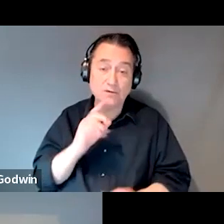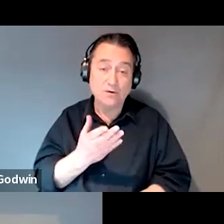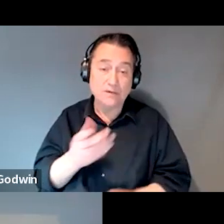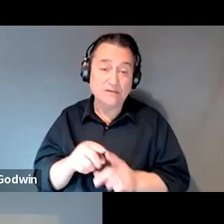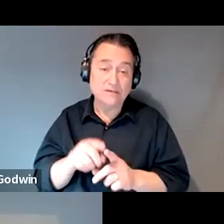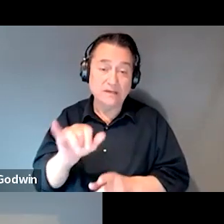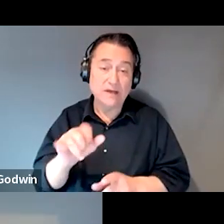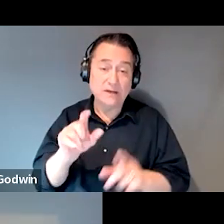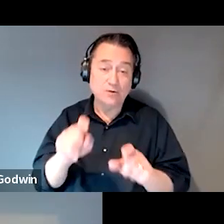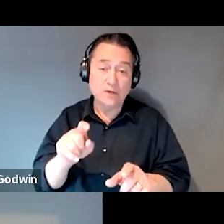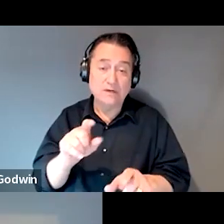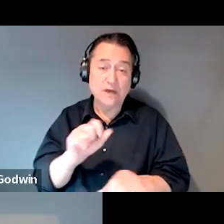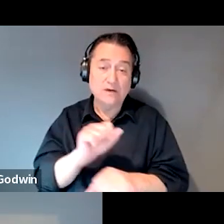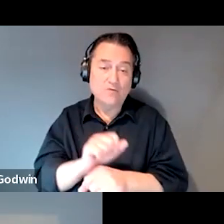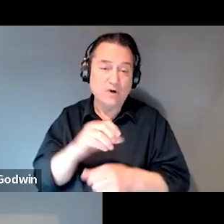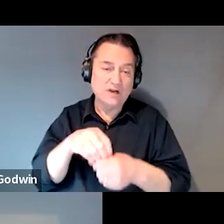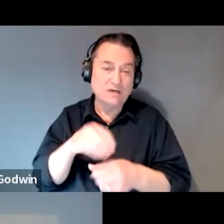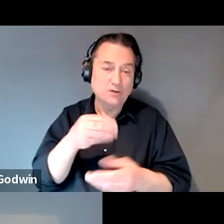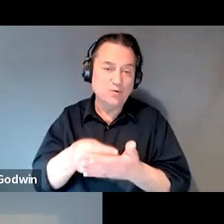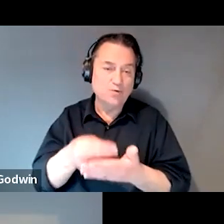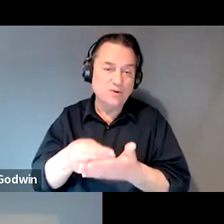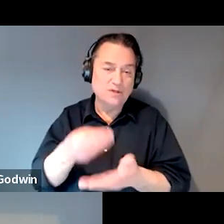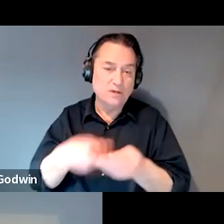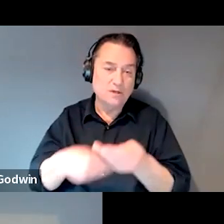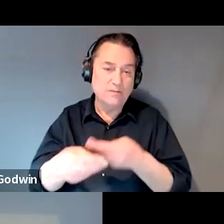that you can just kind of work in and see if the budget would be willing to cover it.